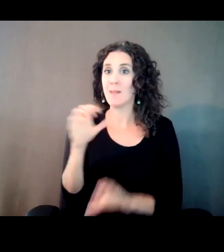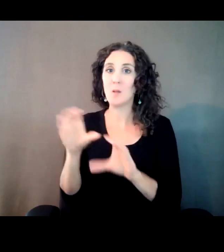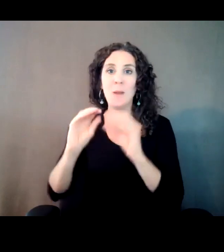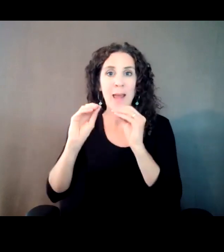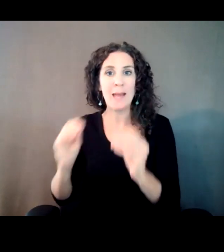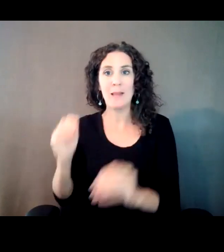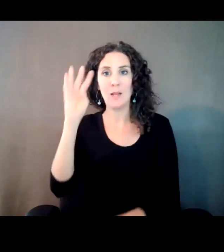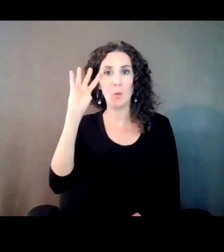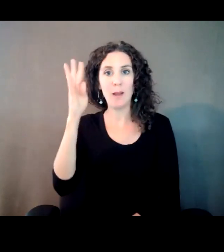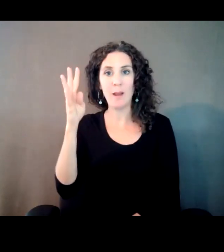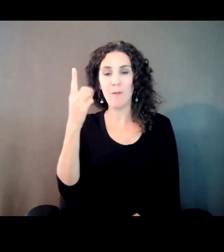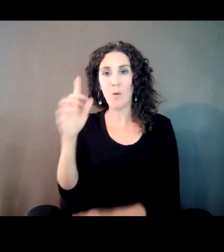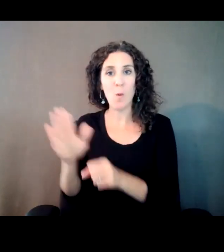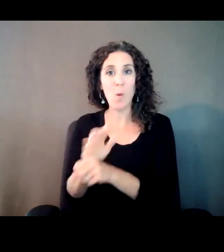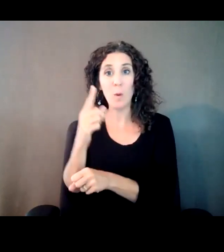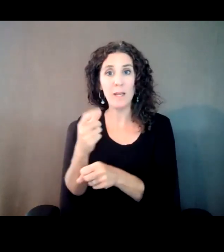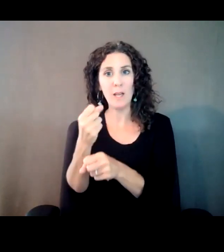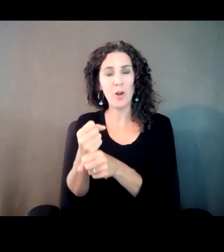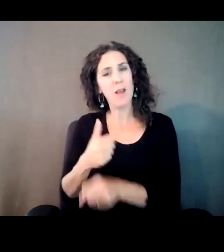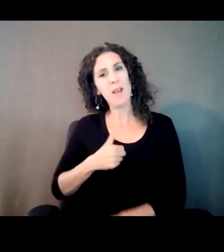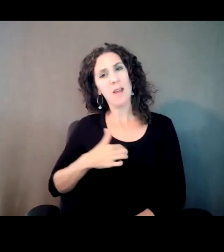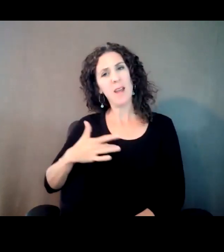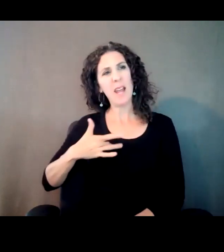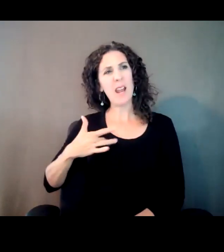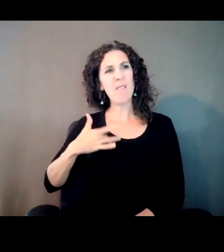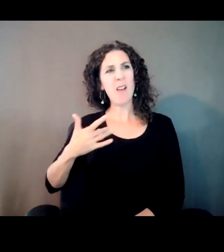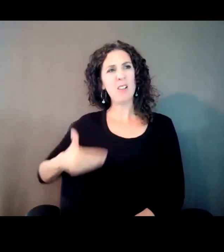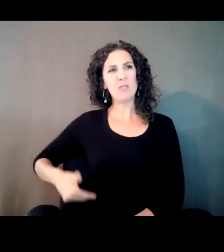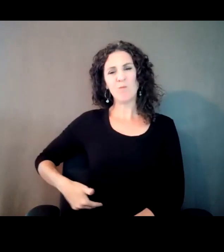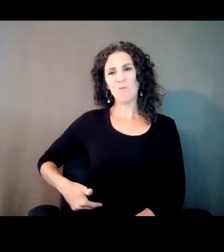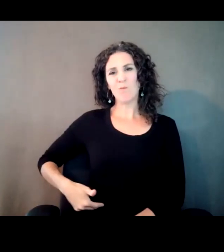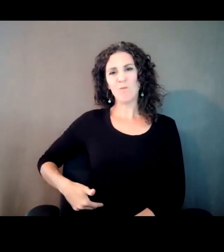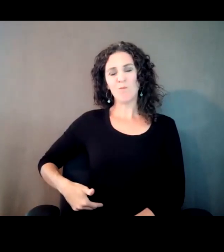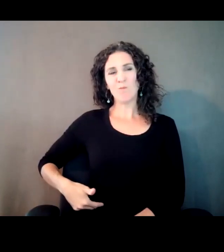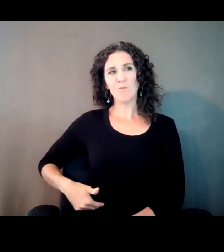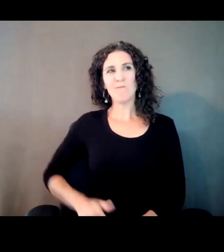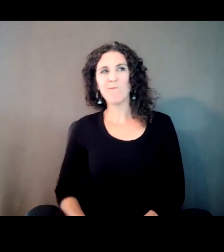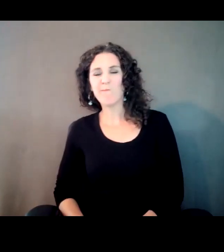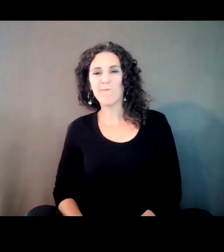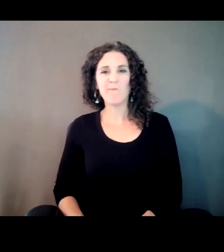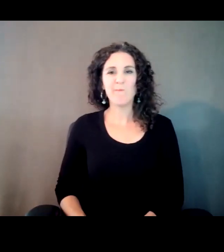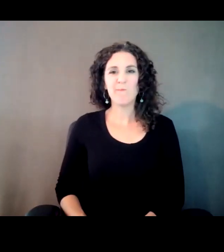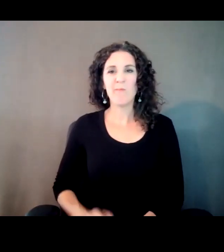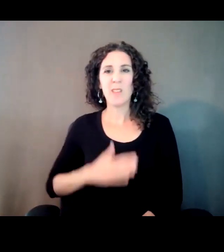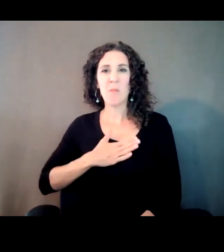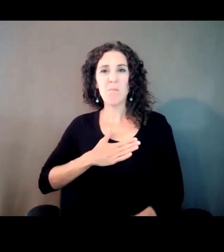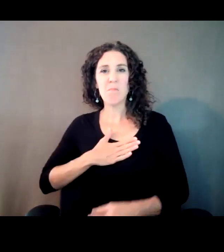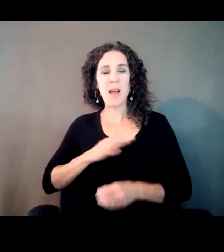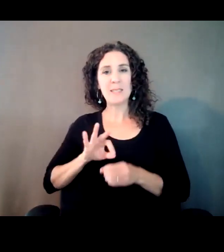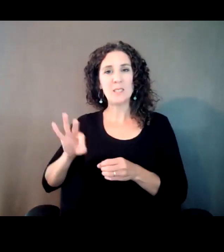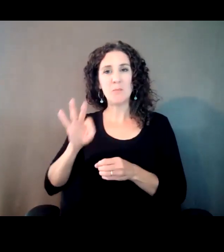And I could feel it was starting to kind of crush my soul a little bit.